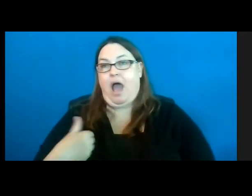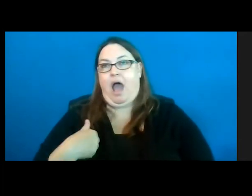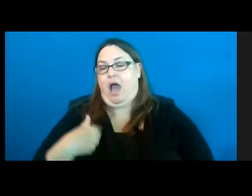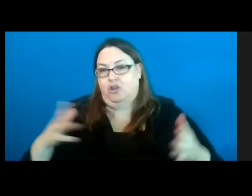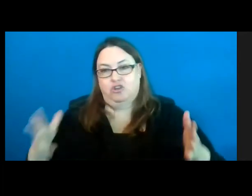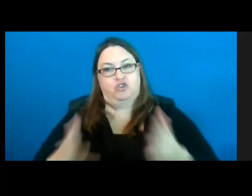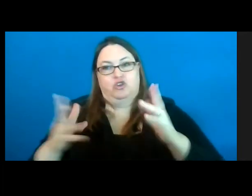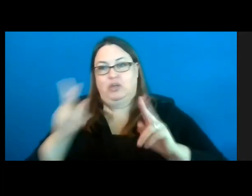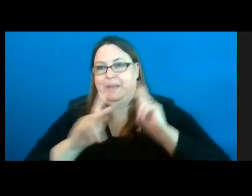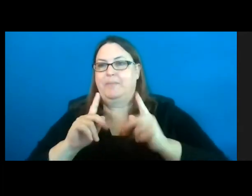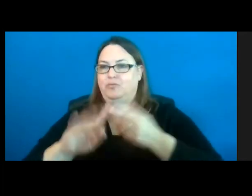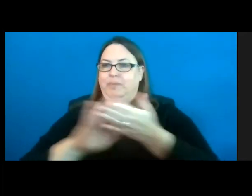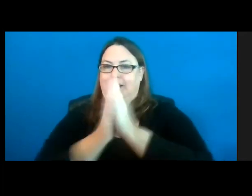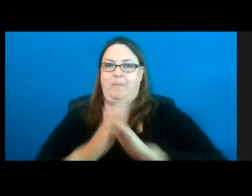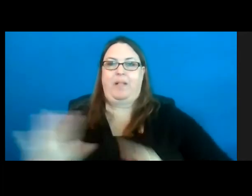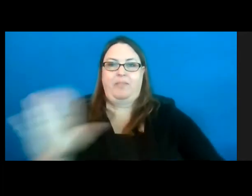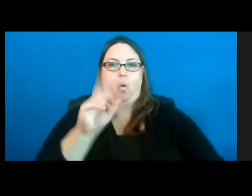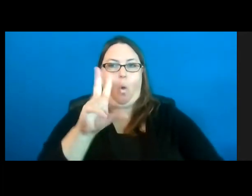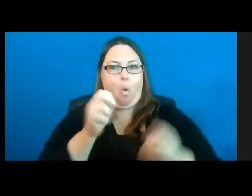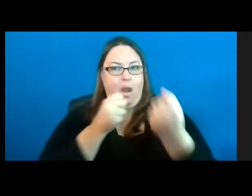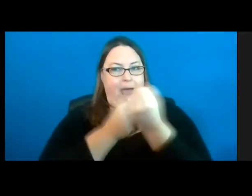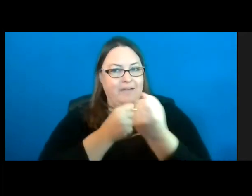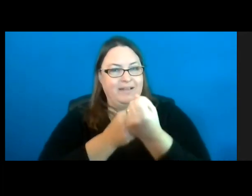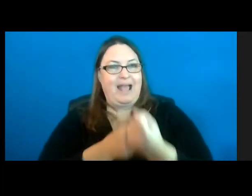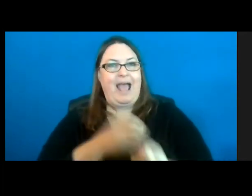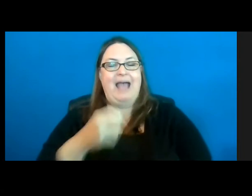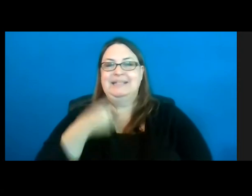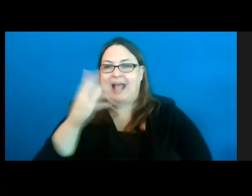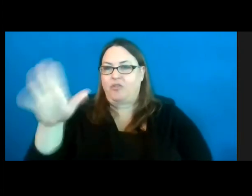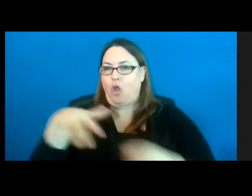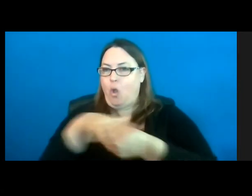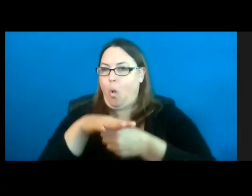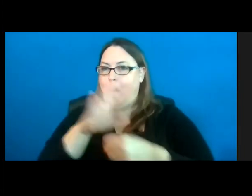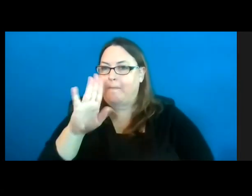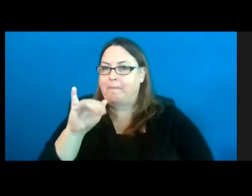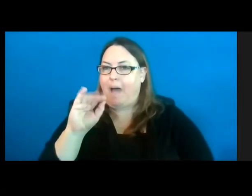be their own advocates and tell their local biologists what they want to see.